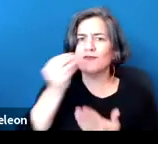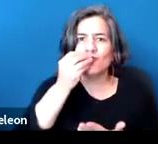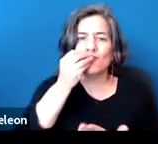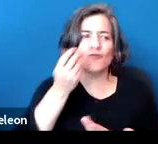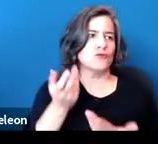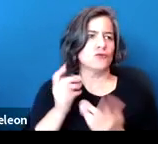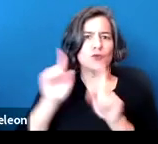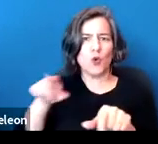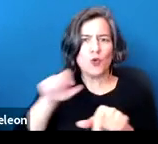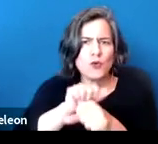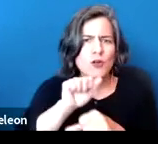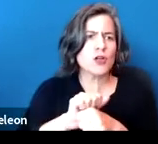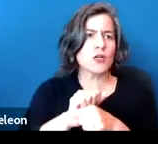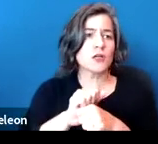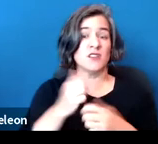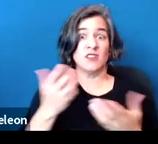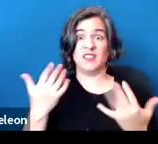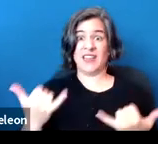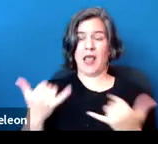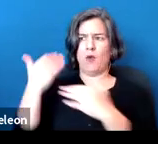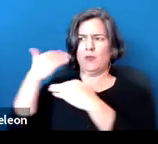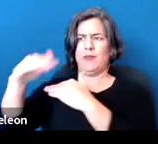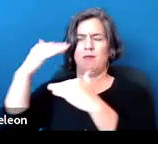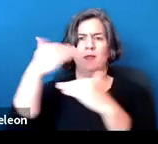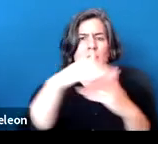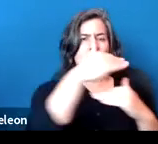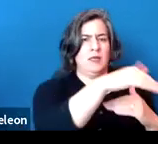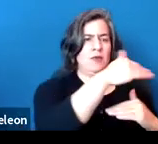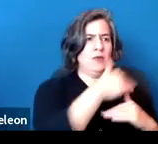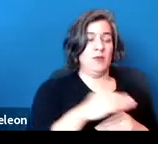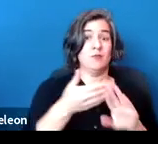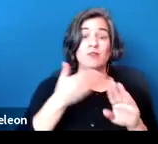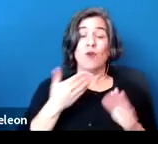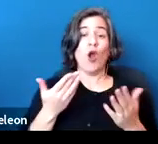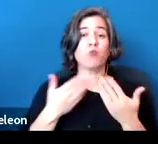All of those things can now be limited in ways that they were not prior to the pandemic.